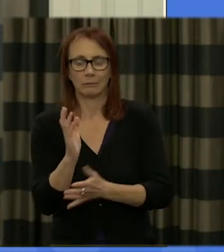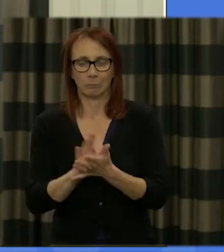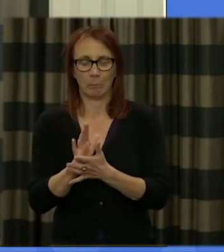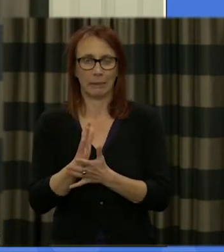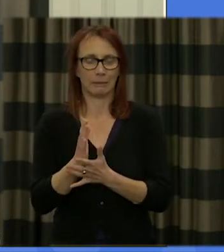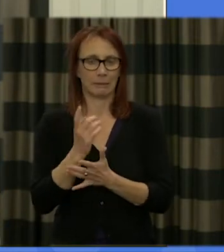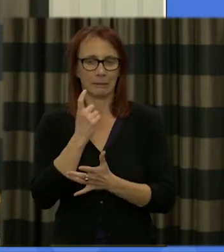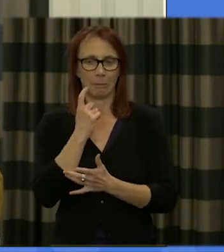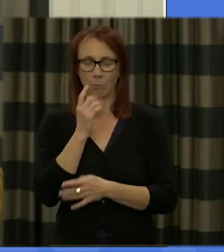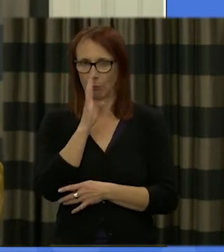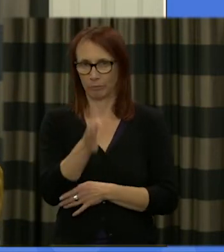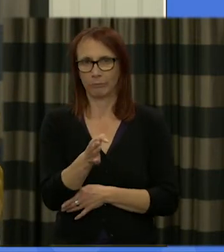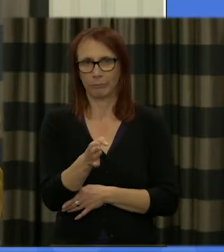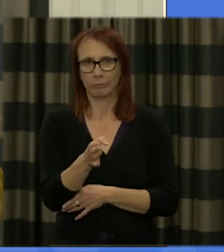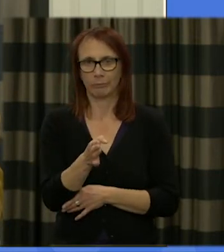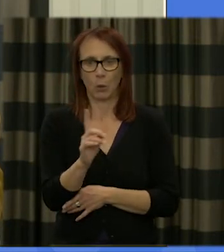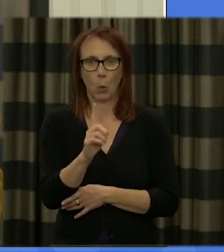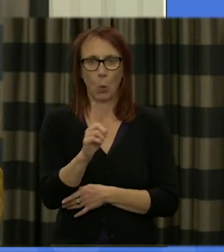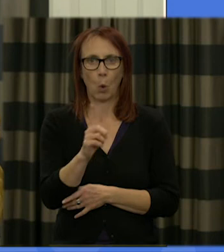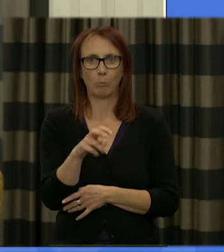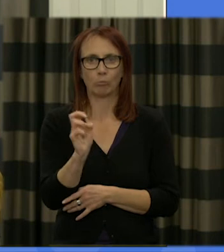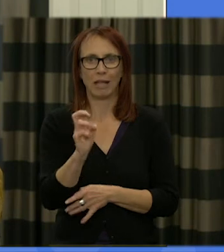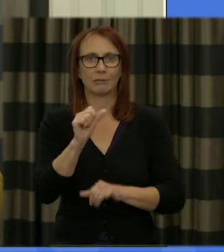at least in part what the breaks that process might look like or make